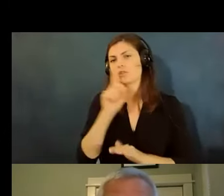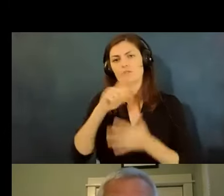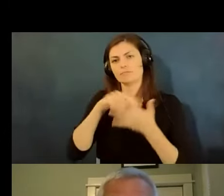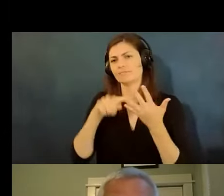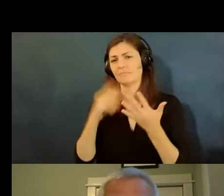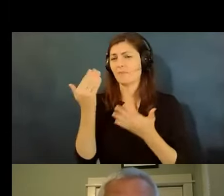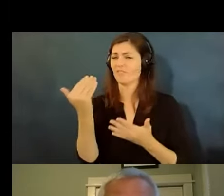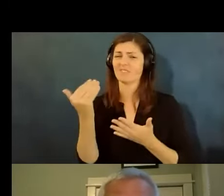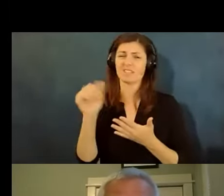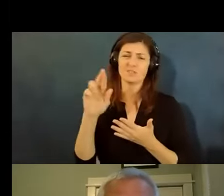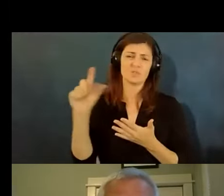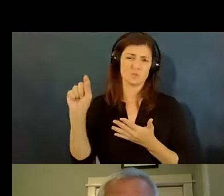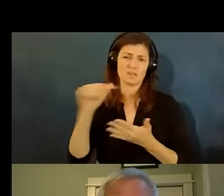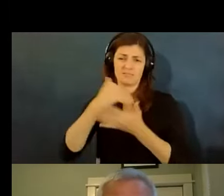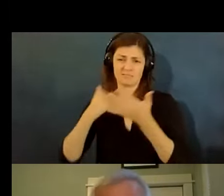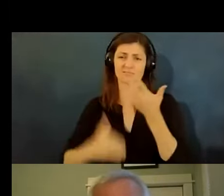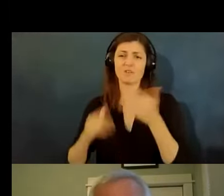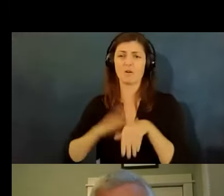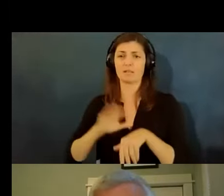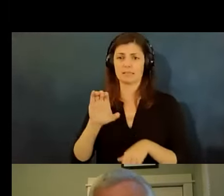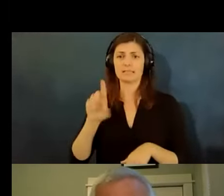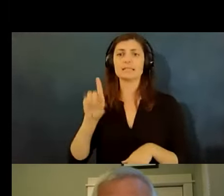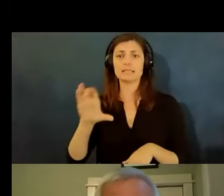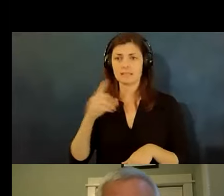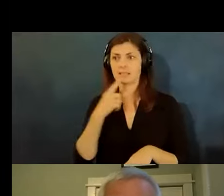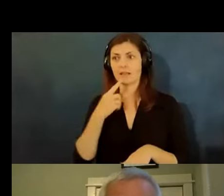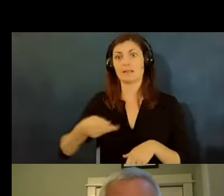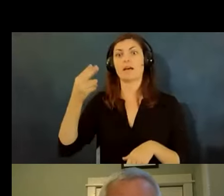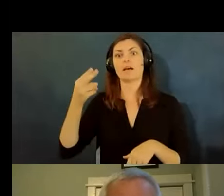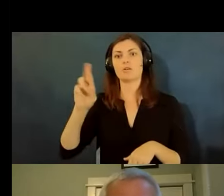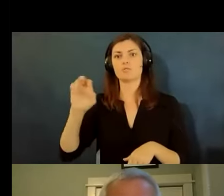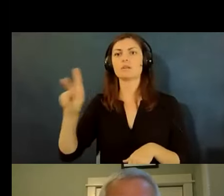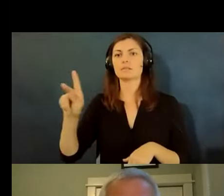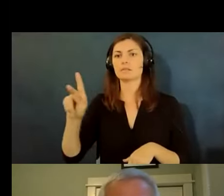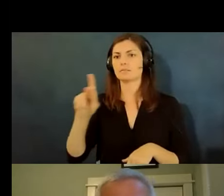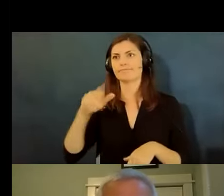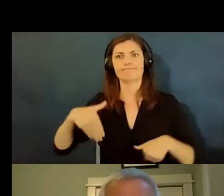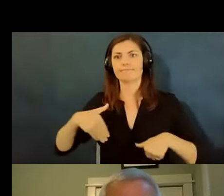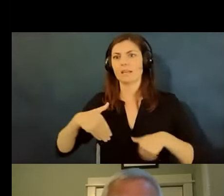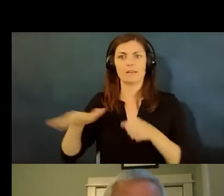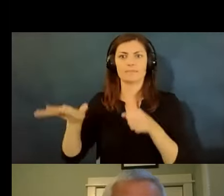the cdc list and there and it's incomplete because we're still the science is moving